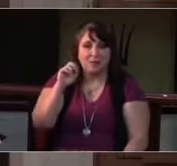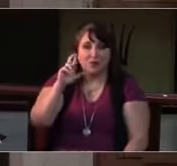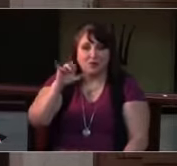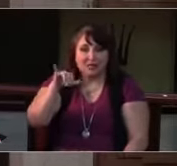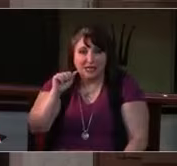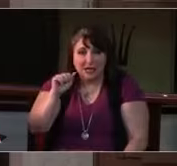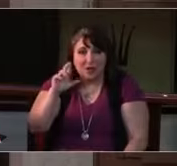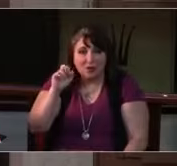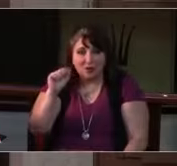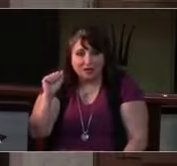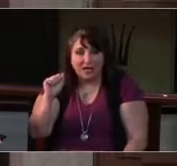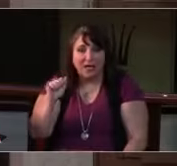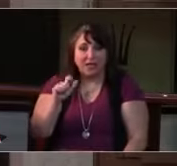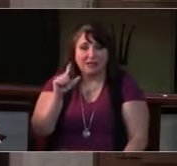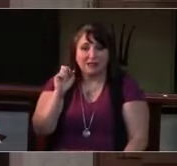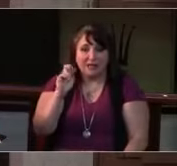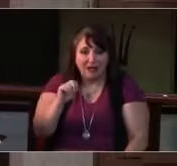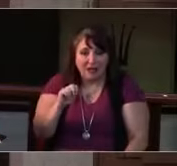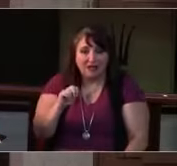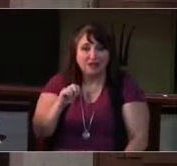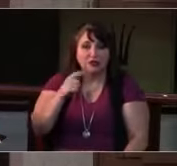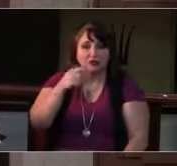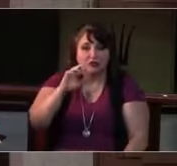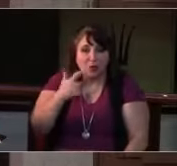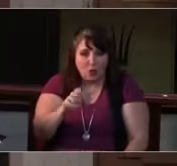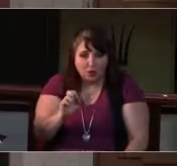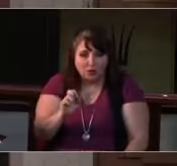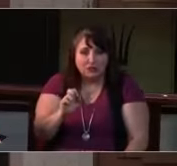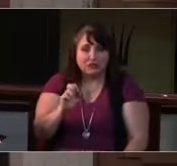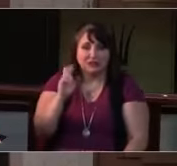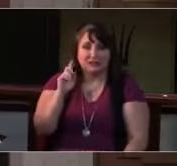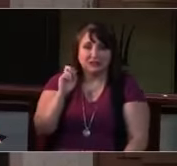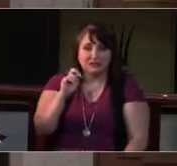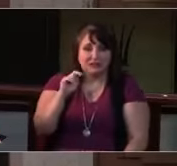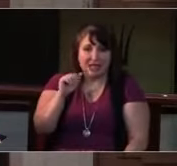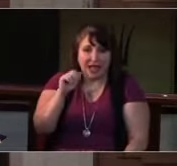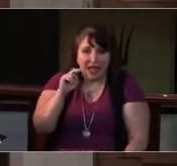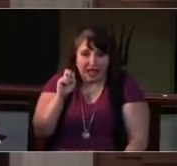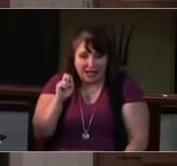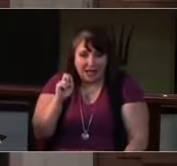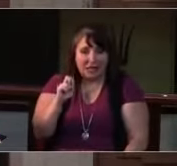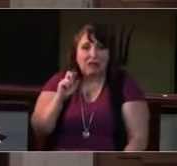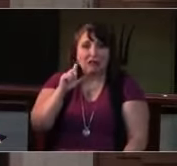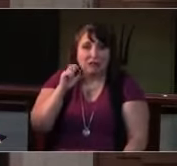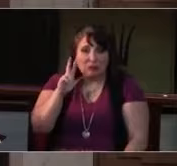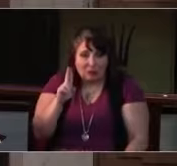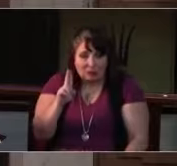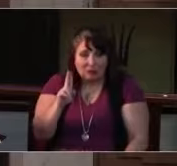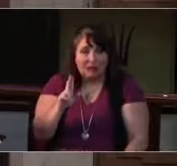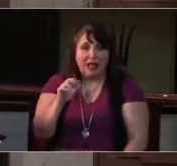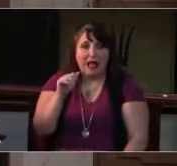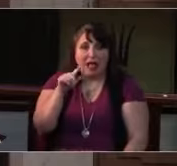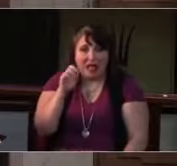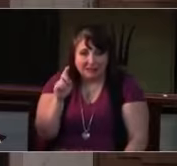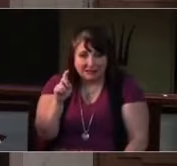Comfort their suffering, ease their distress, and carry their burdens especially Mike,